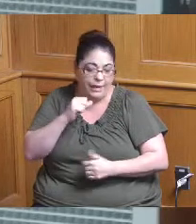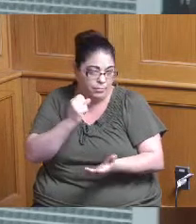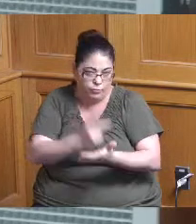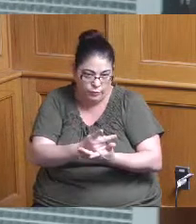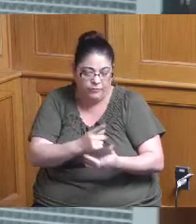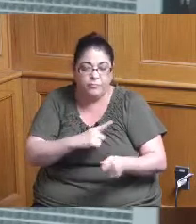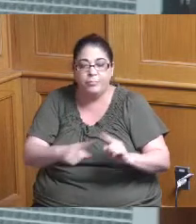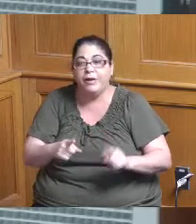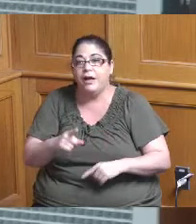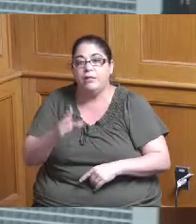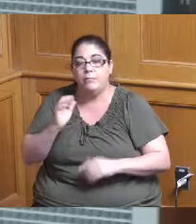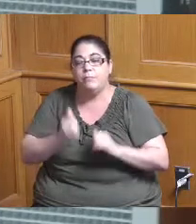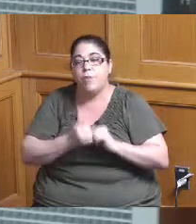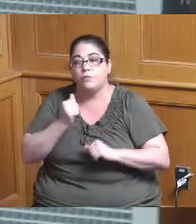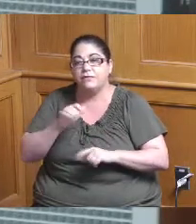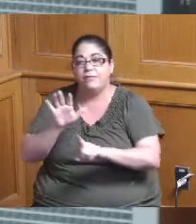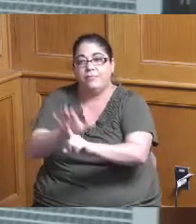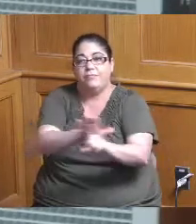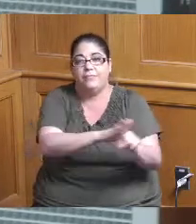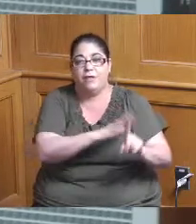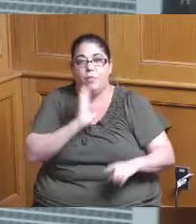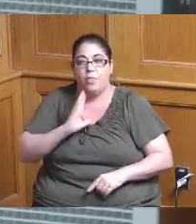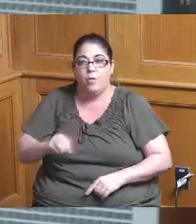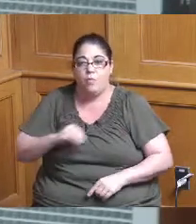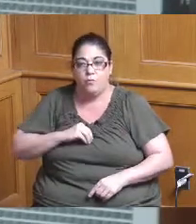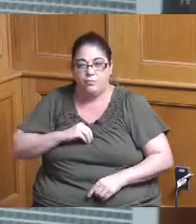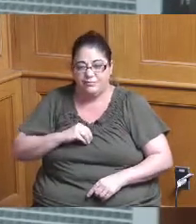if not all of them I don't know if sorry I don't know if that answers all of your